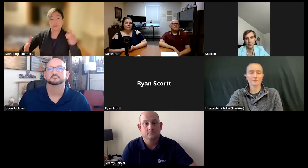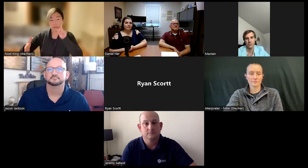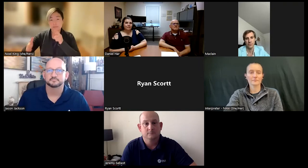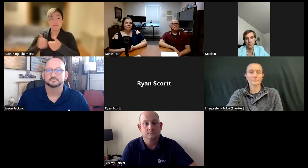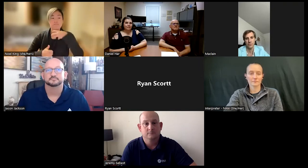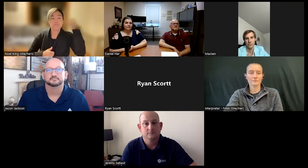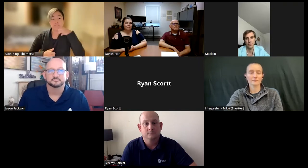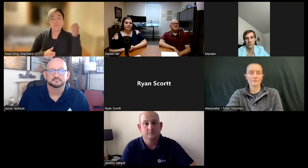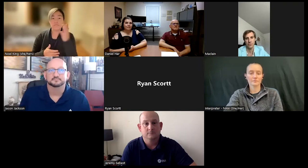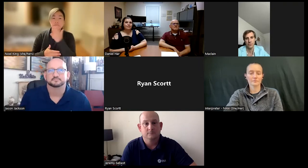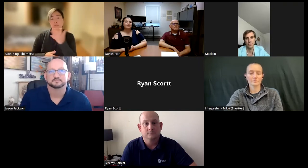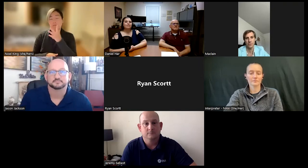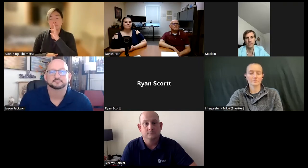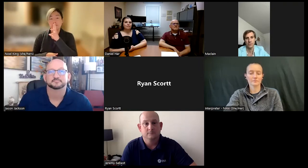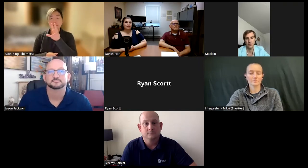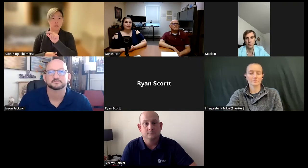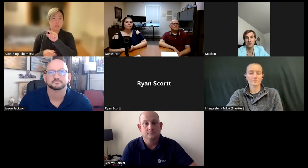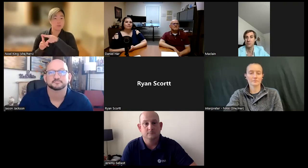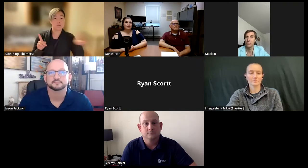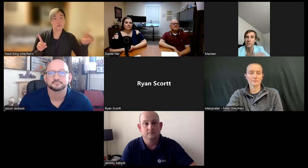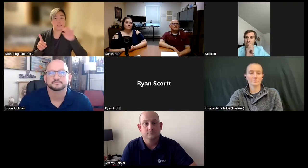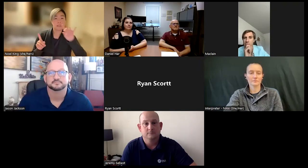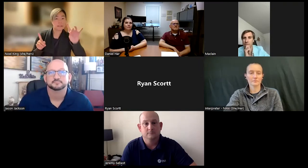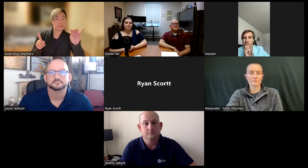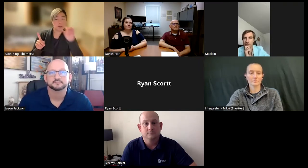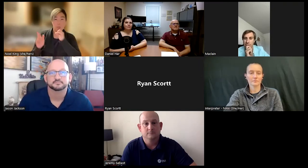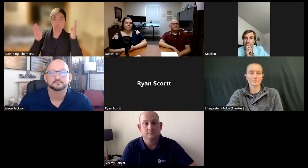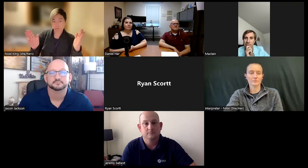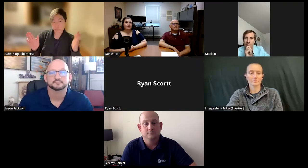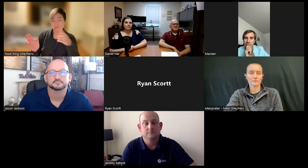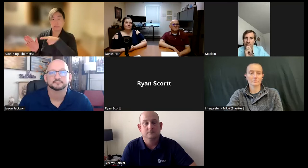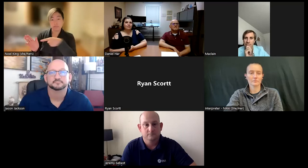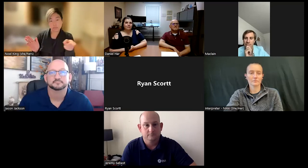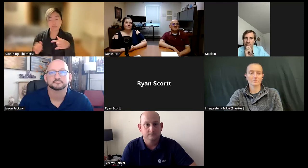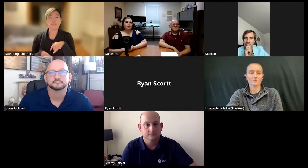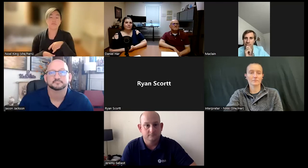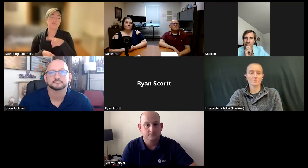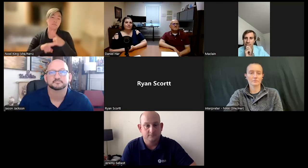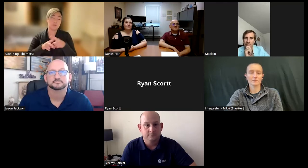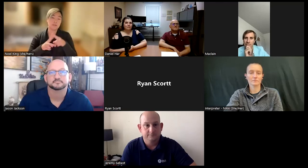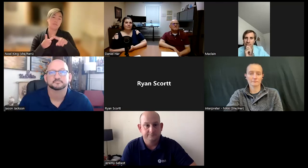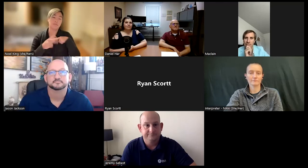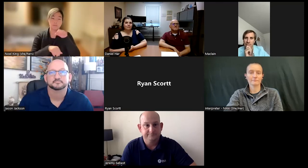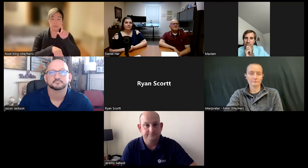a day mental health therapist from ages 30 to 80 years old.